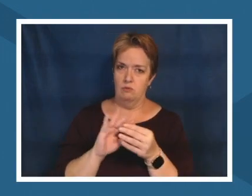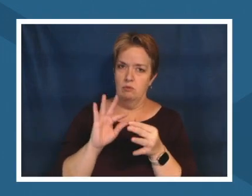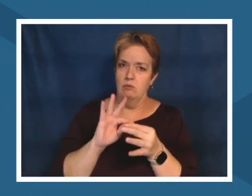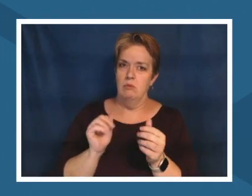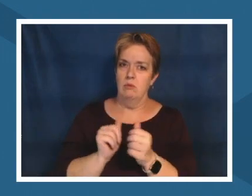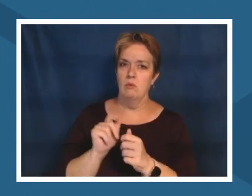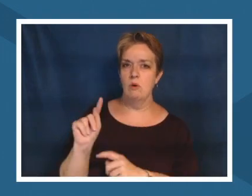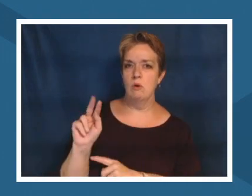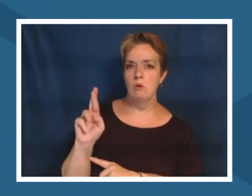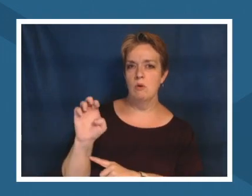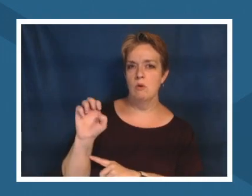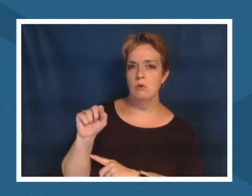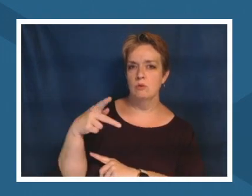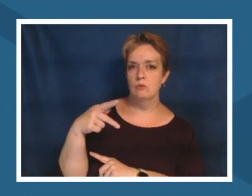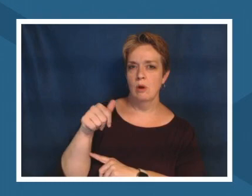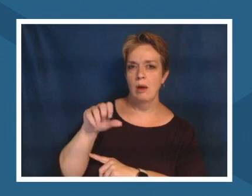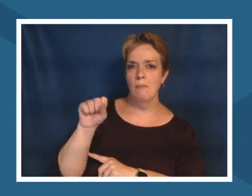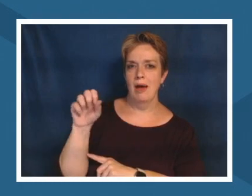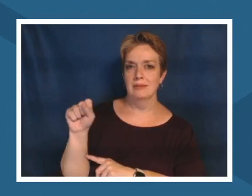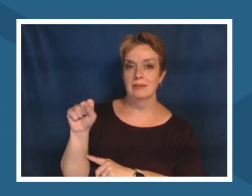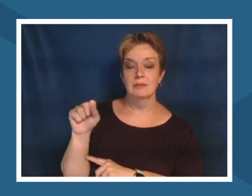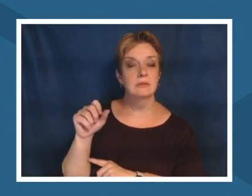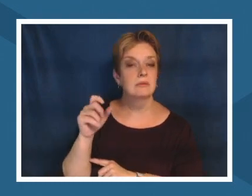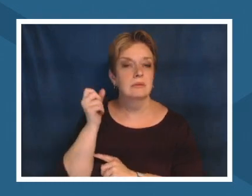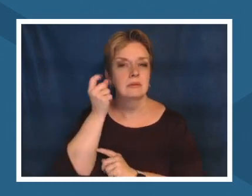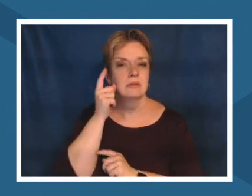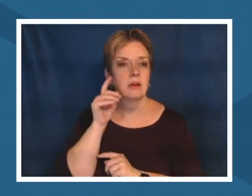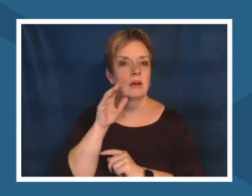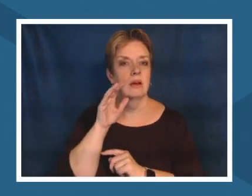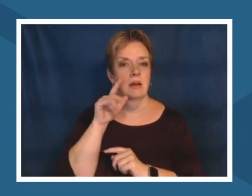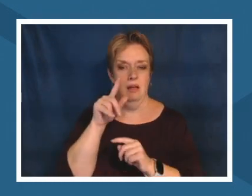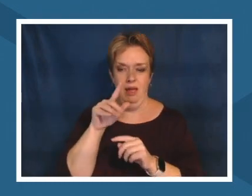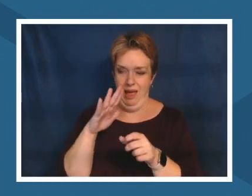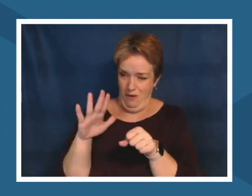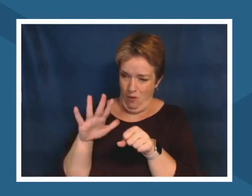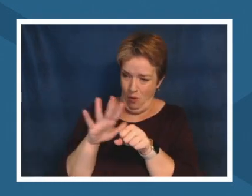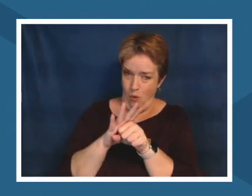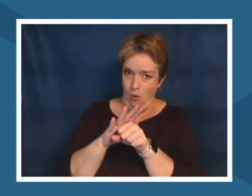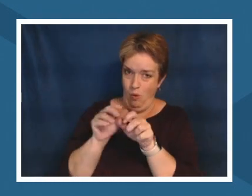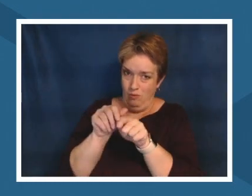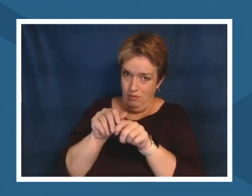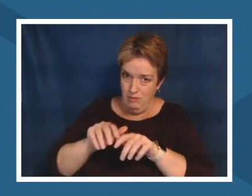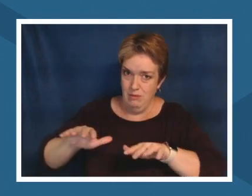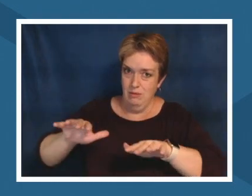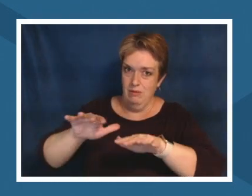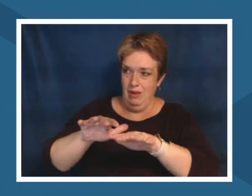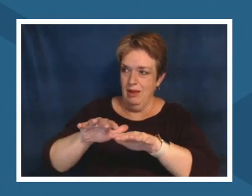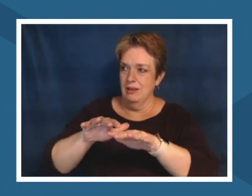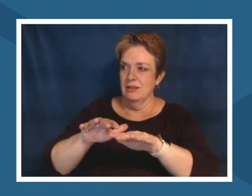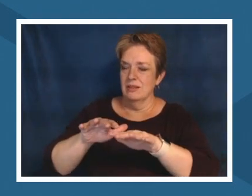organizations have found you know have built up to try to preserve cultural